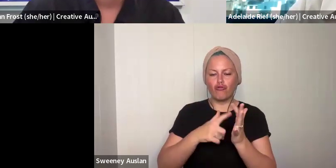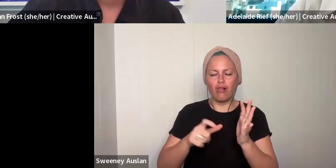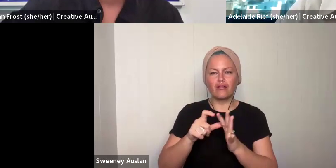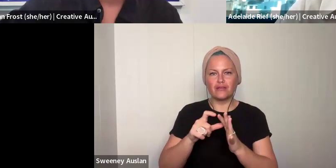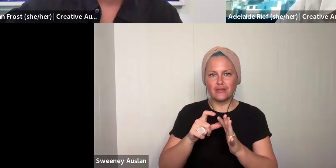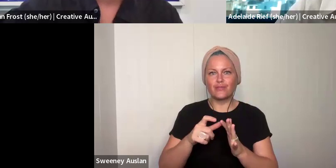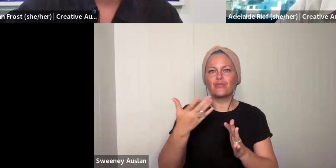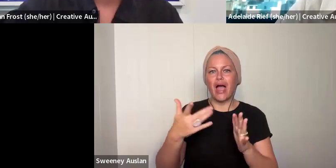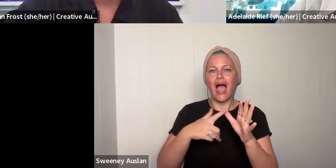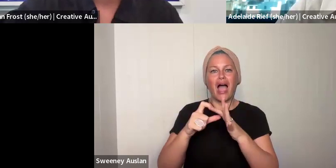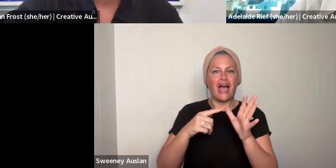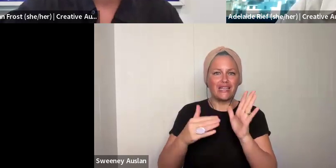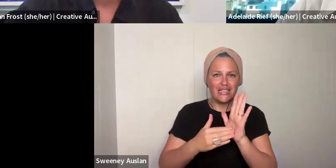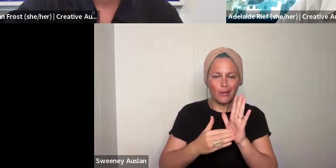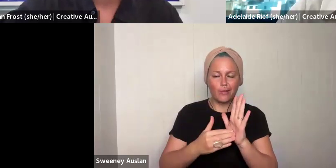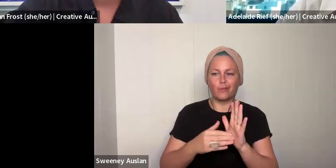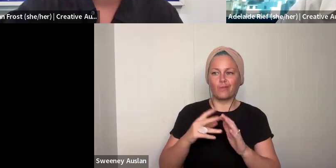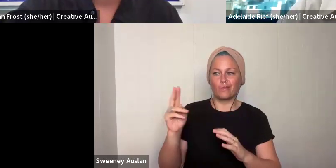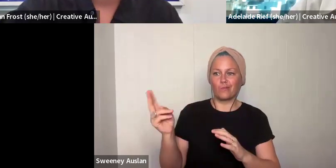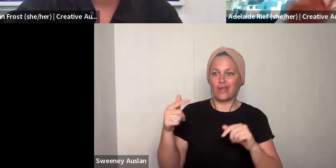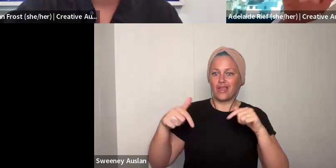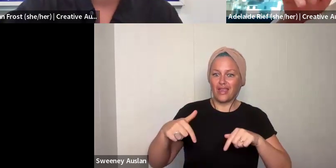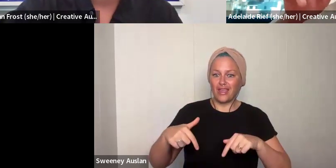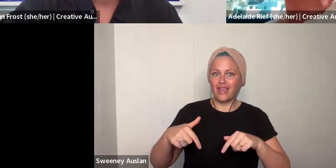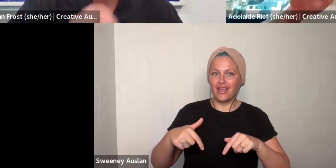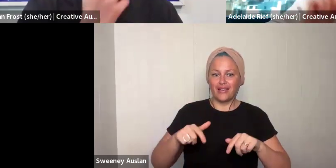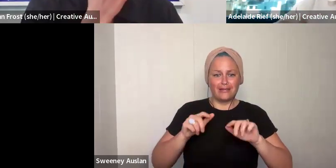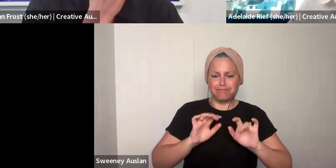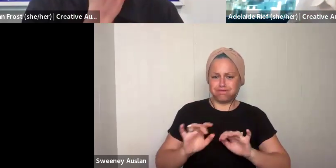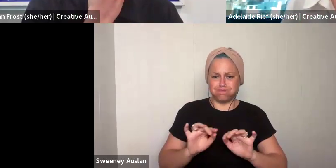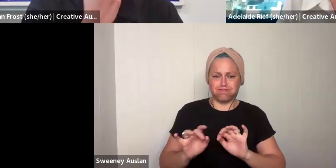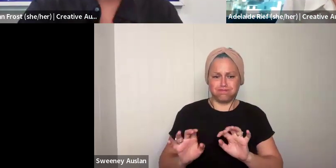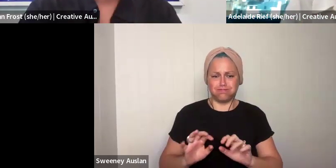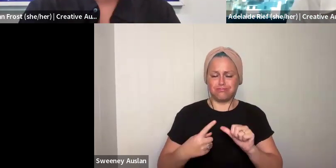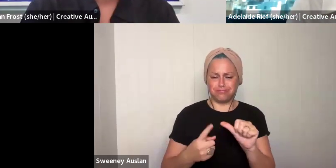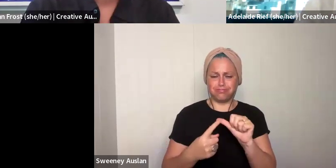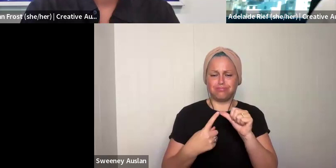you to Emerald, and Adam, who have been here, both feverishly typing